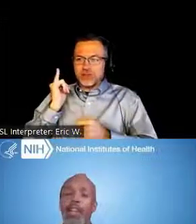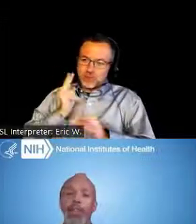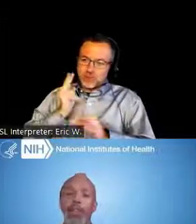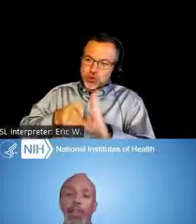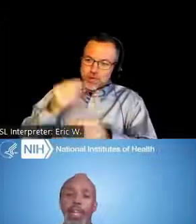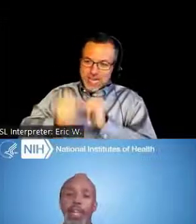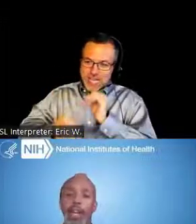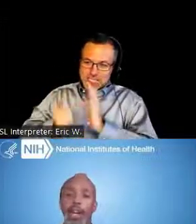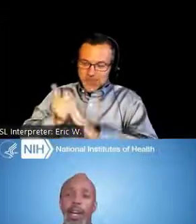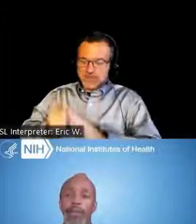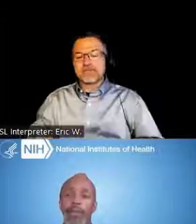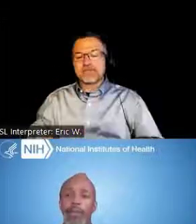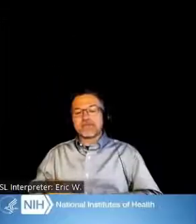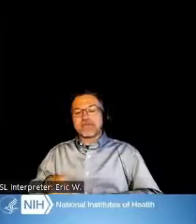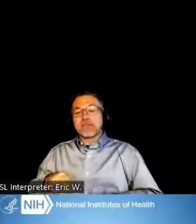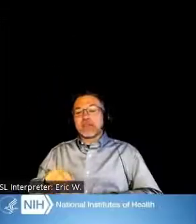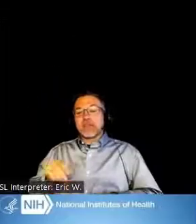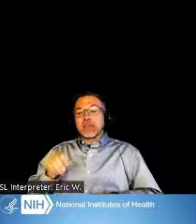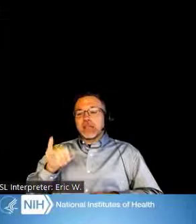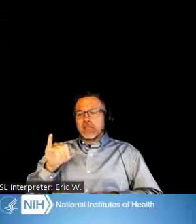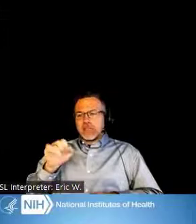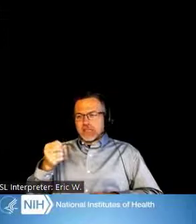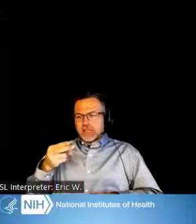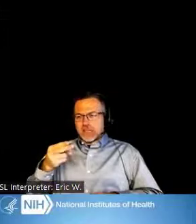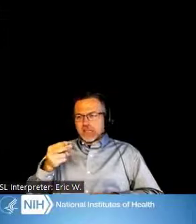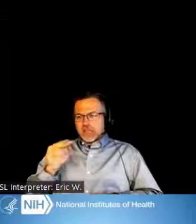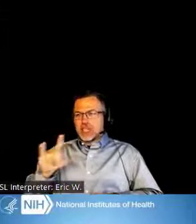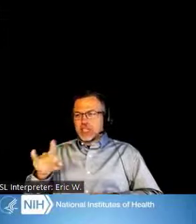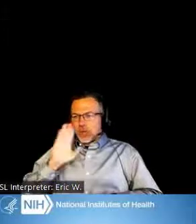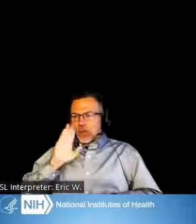He'll be joining a few minutes later into the presentation.